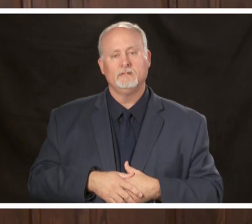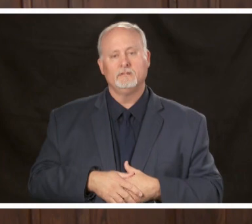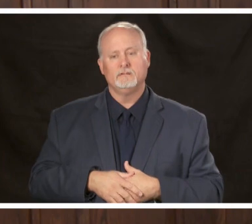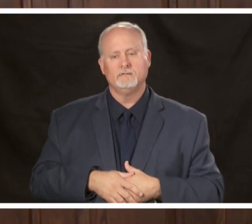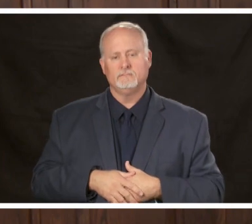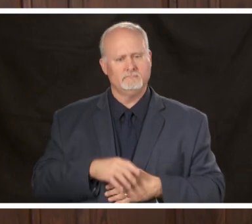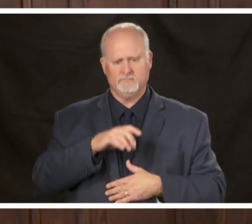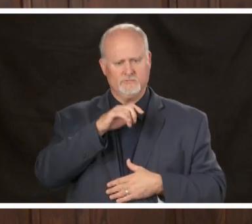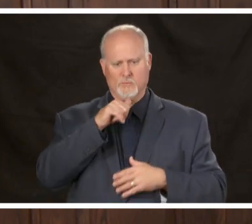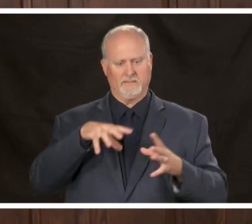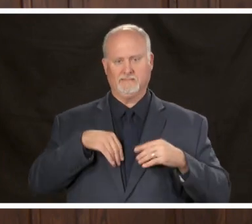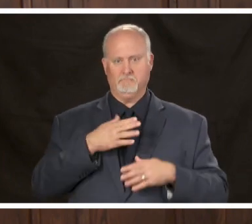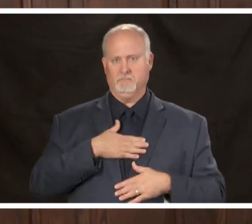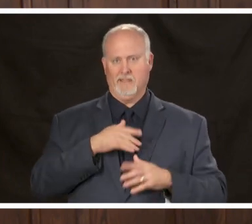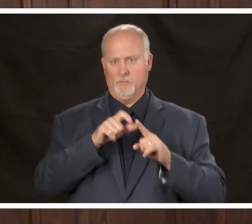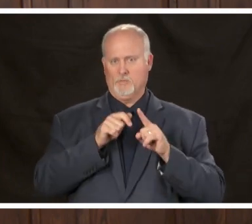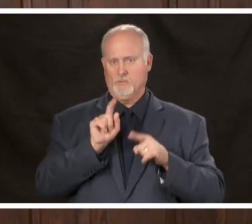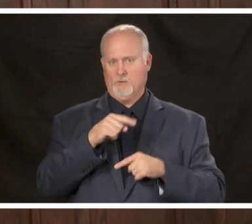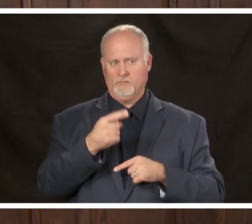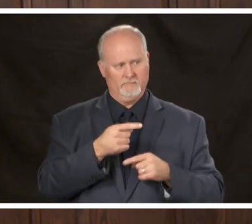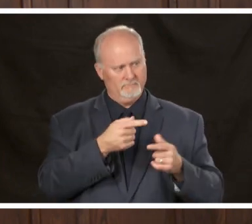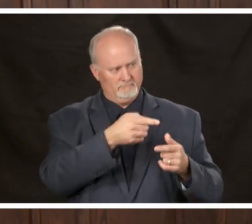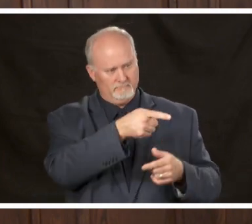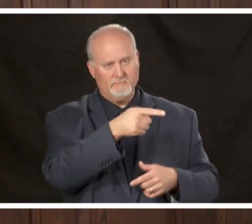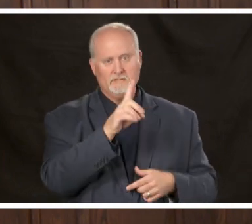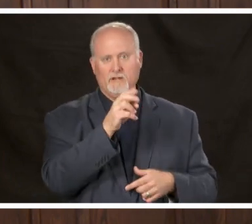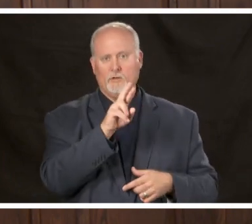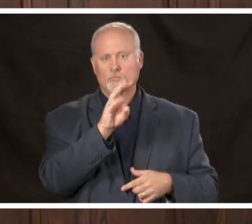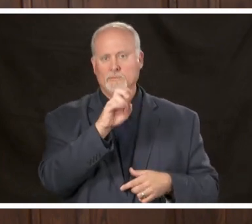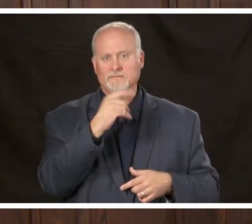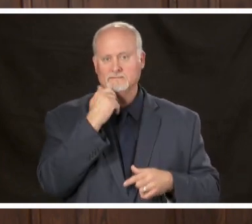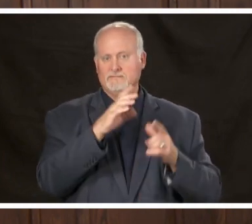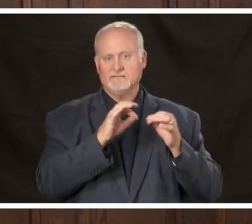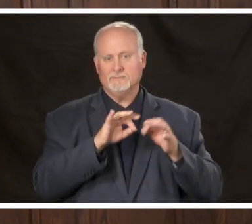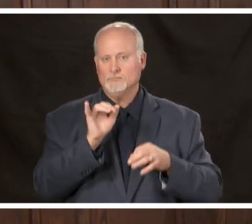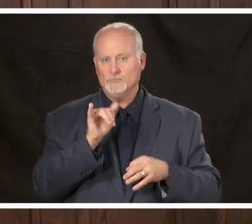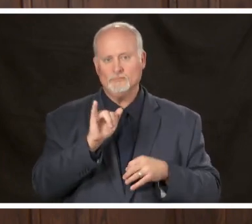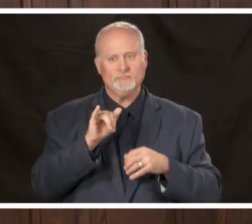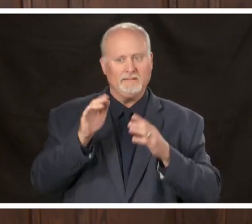it please listen to what dr. mark.wilson just said please listen to what our